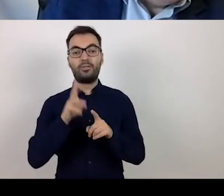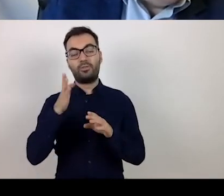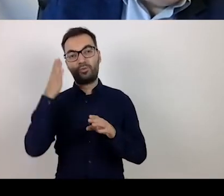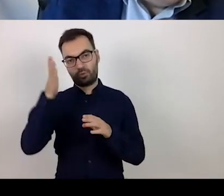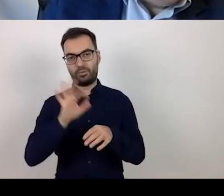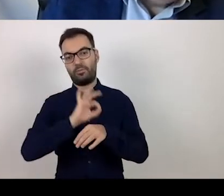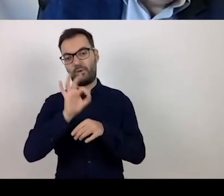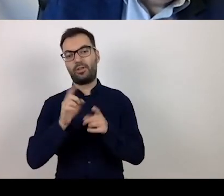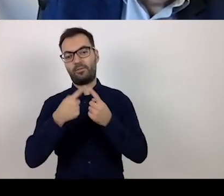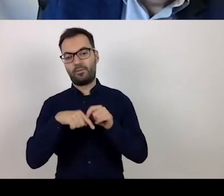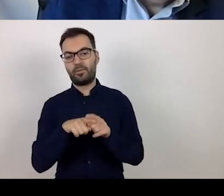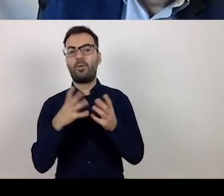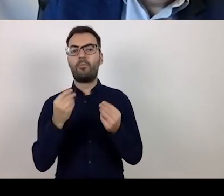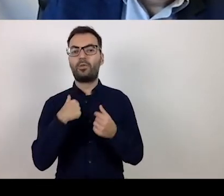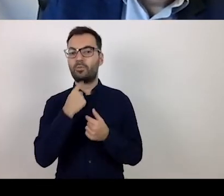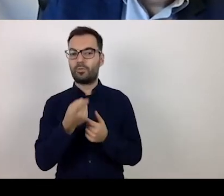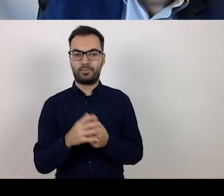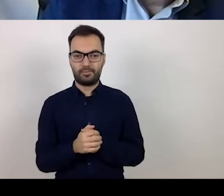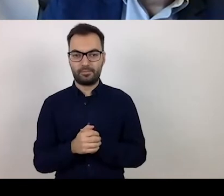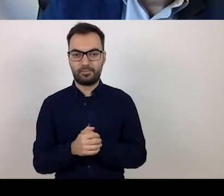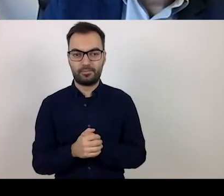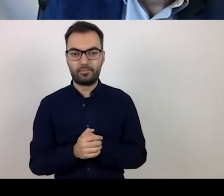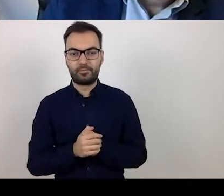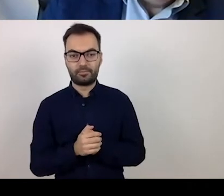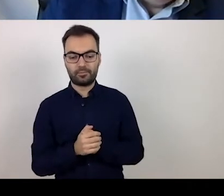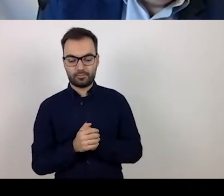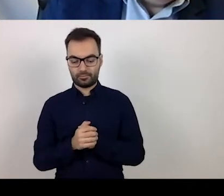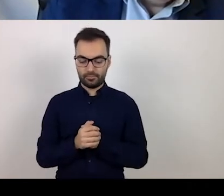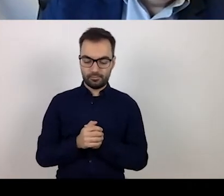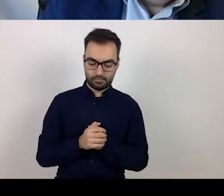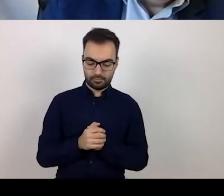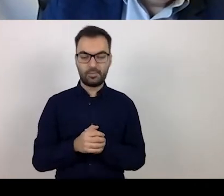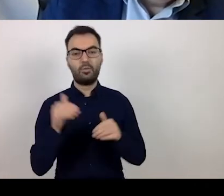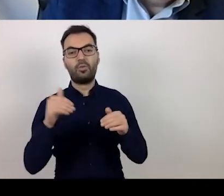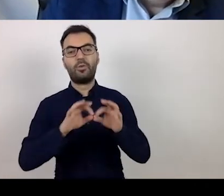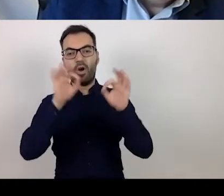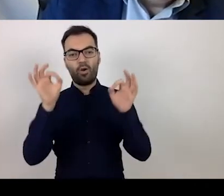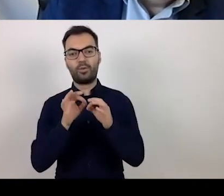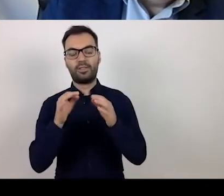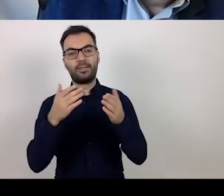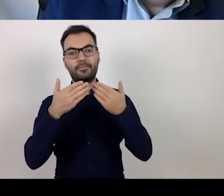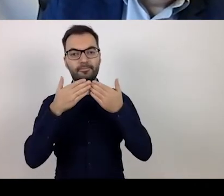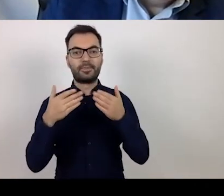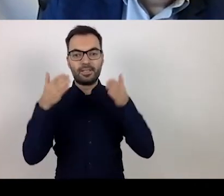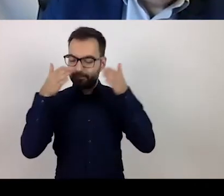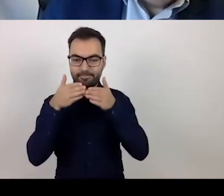Why am I talking about this? Because you have to look broadly at the actions of the managing authority,